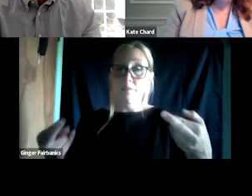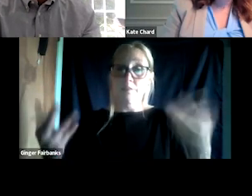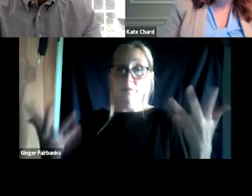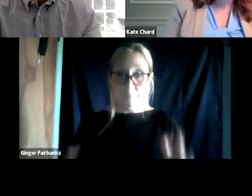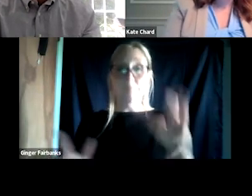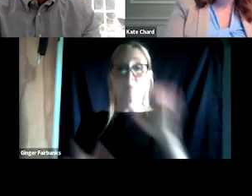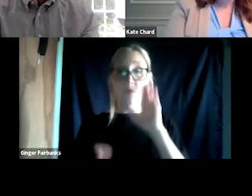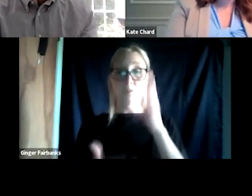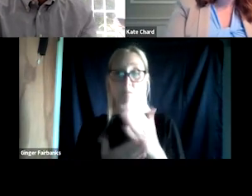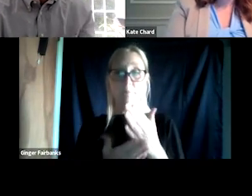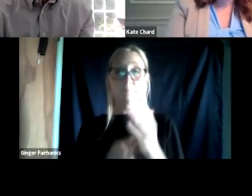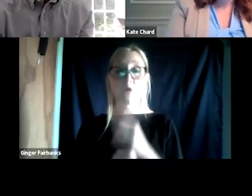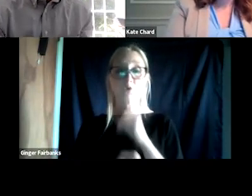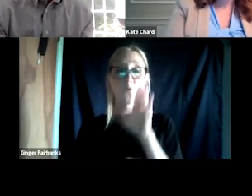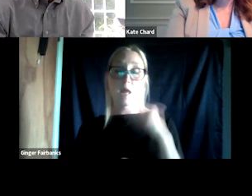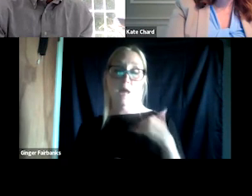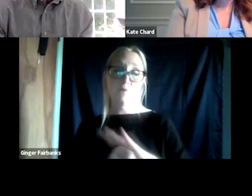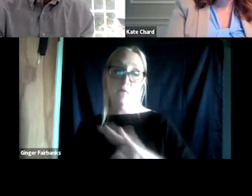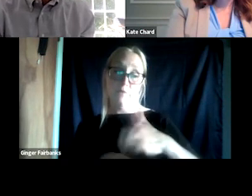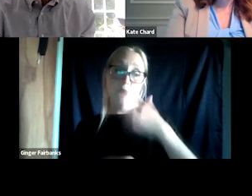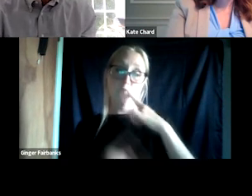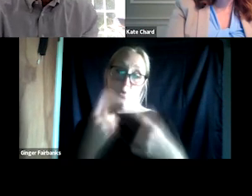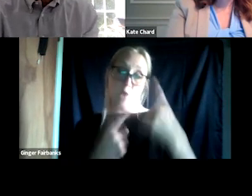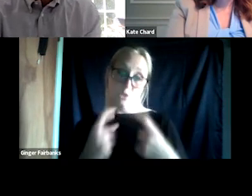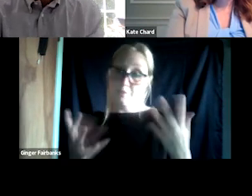we have time for questions on today's presentation. Thanks.